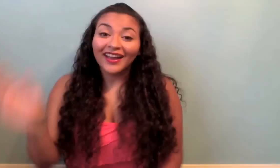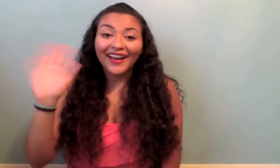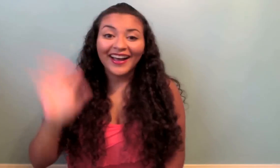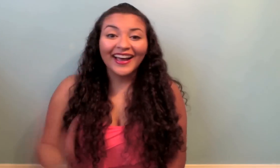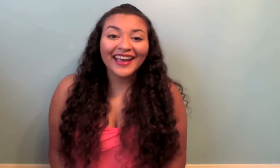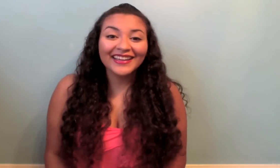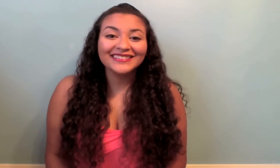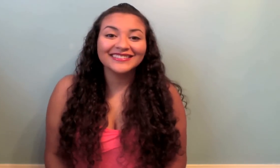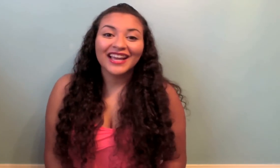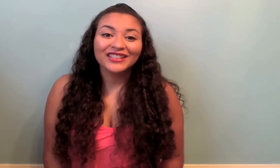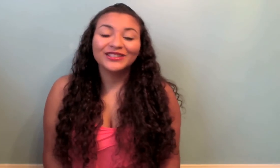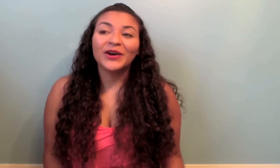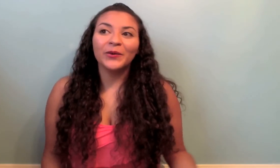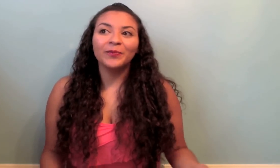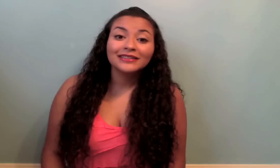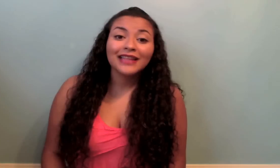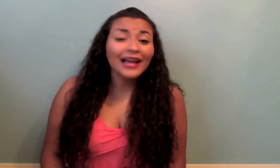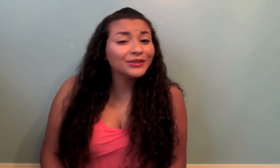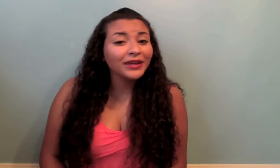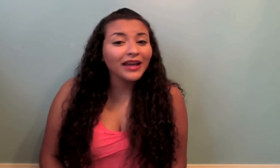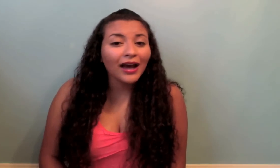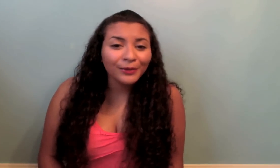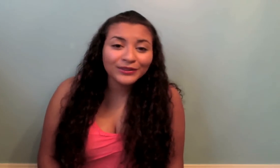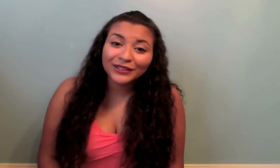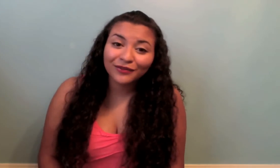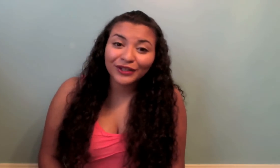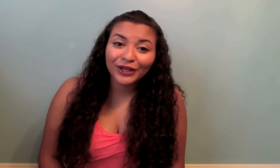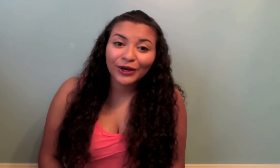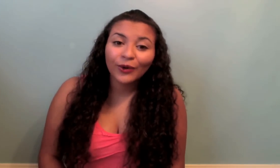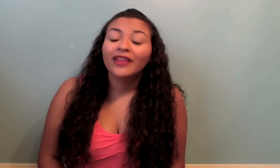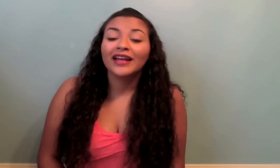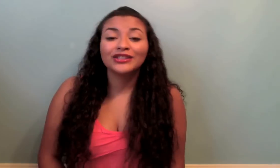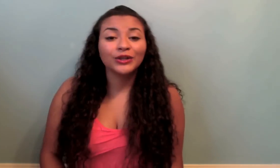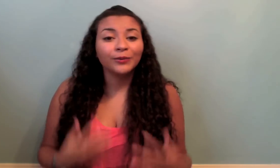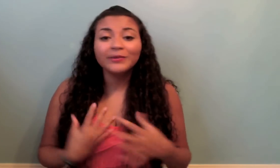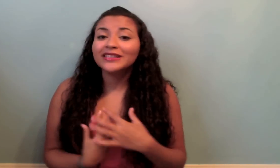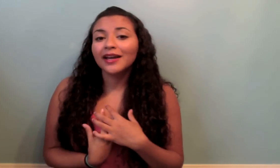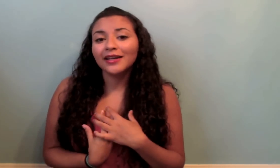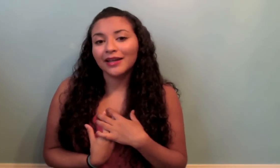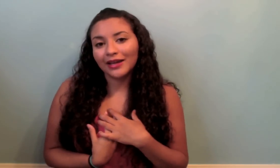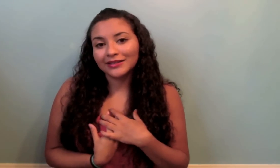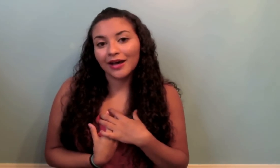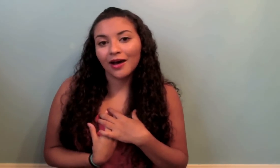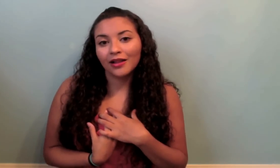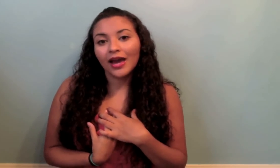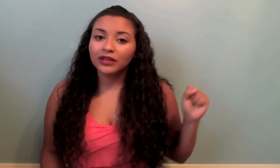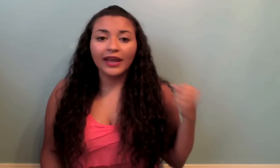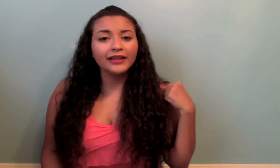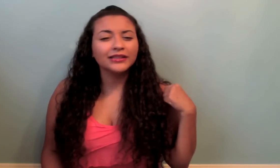hi guys! so last week I posted a video that showed me signing and ASL and this